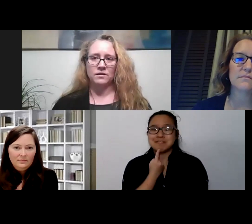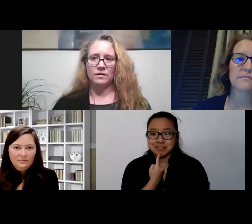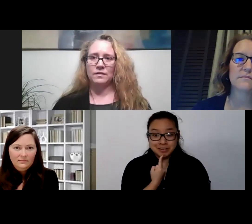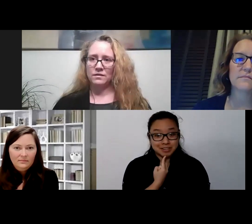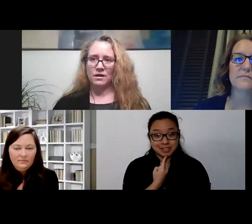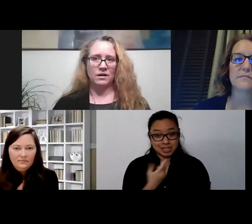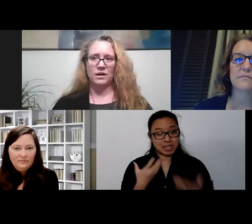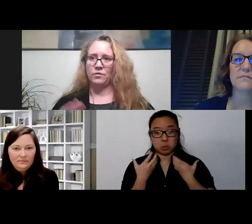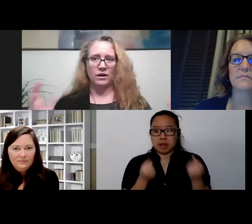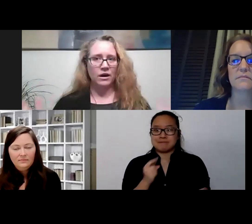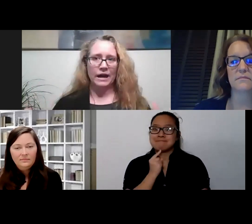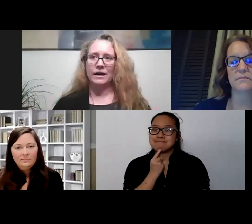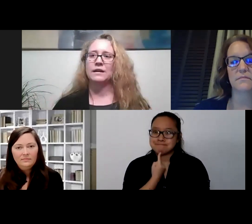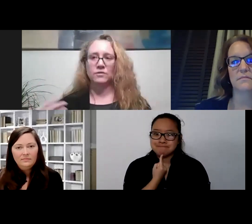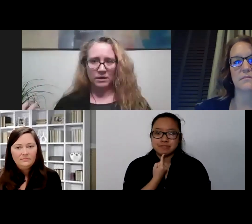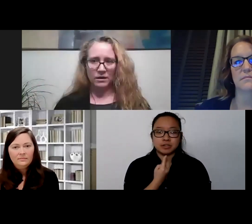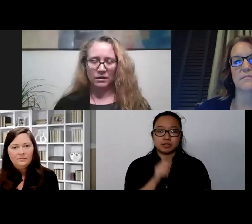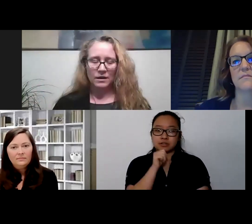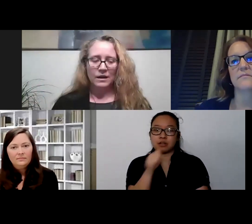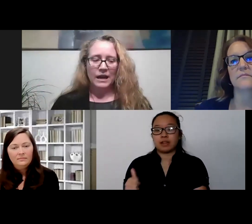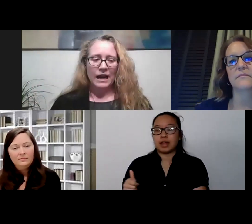So this is not in our head, it's real.